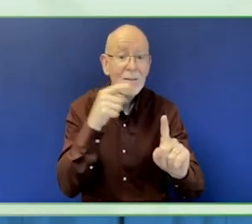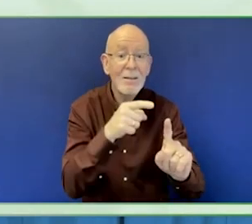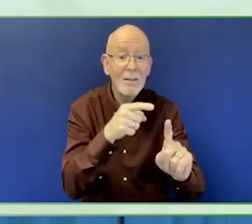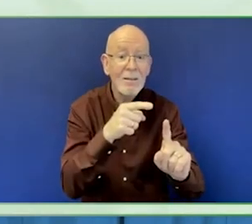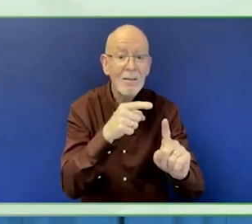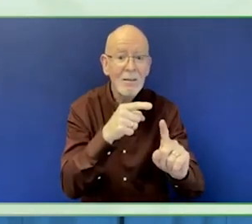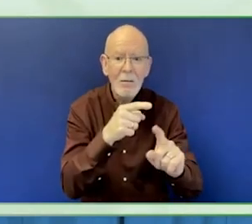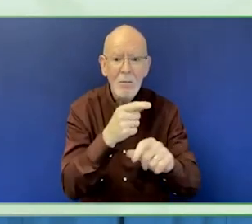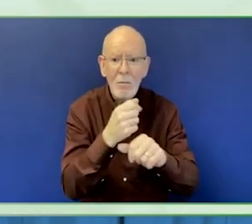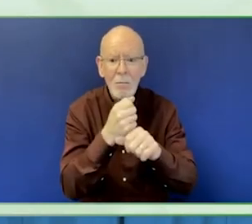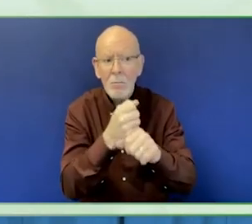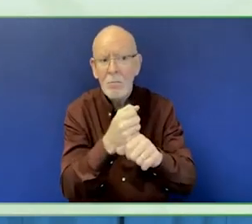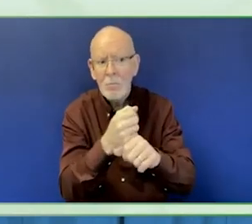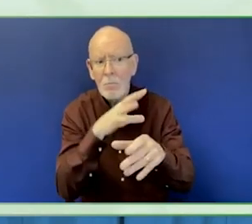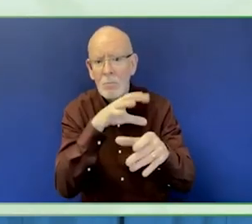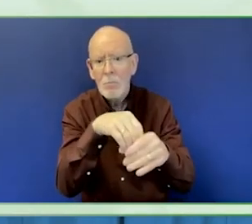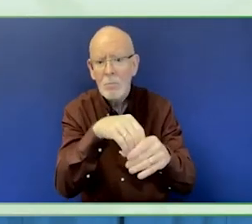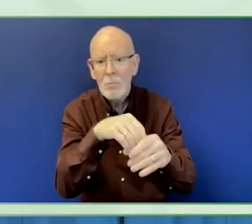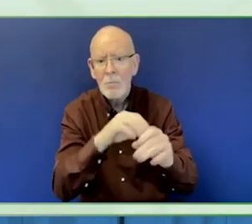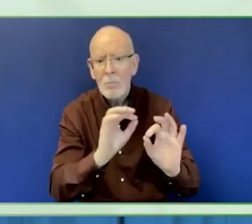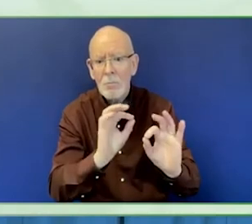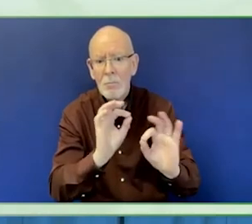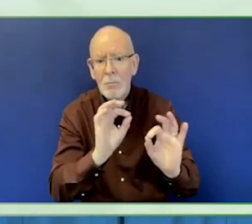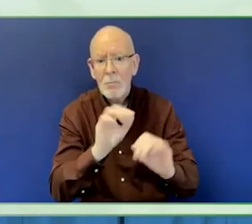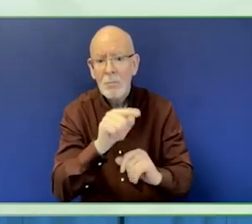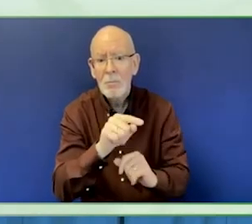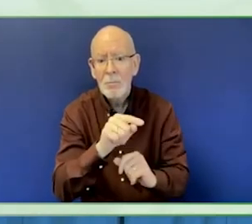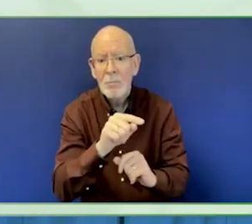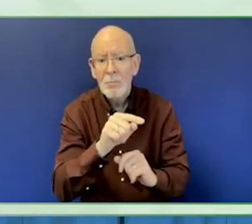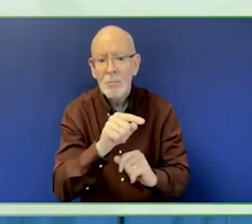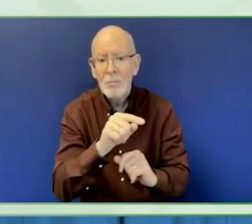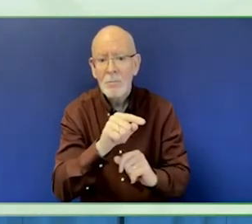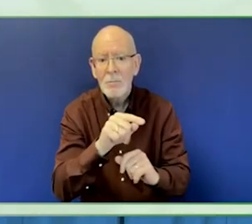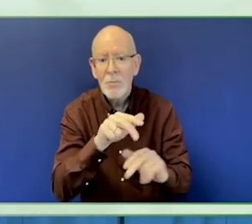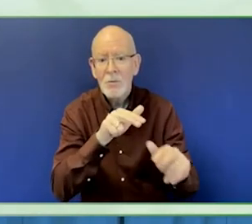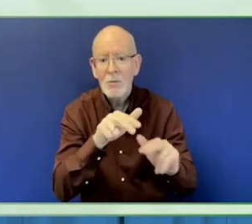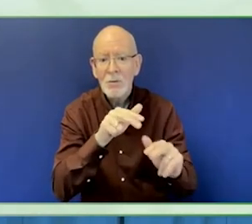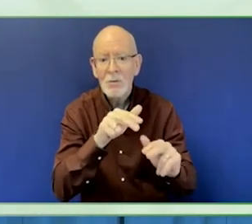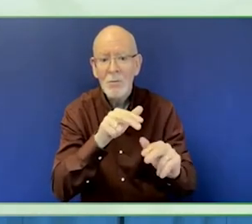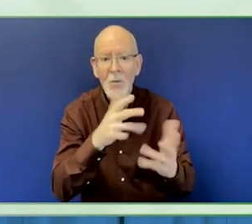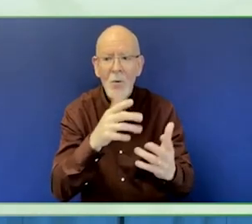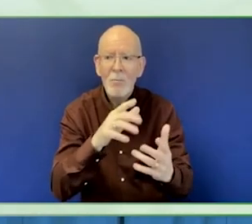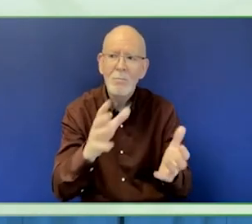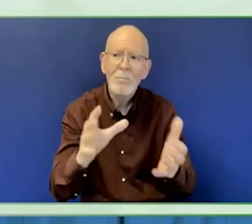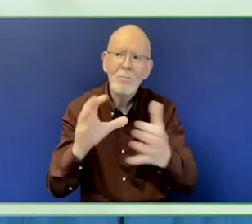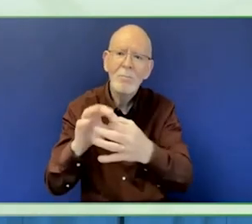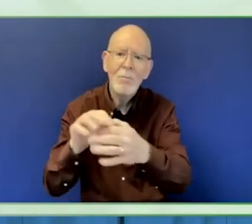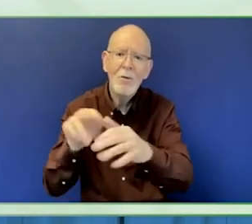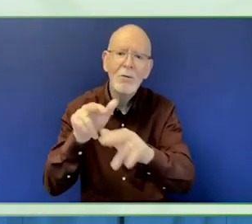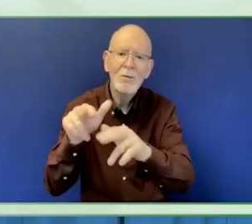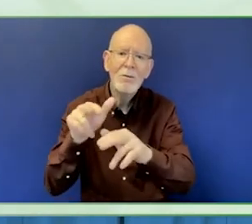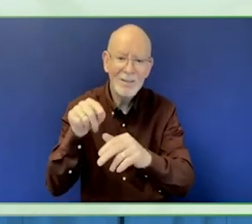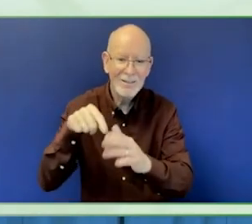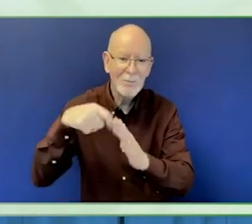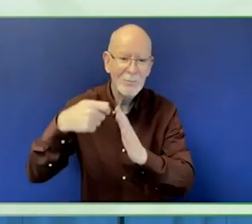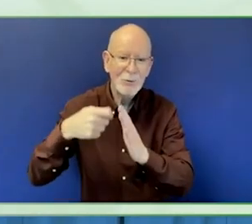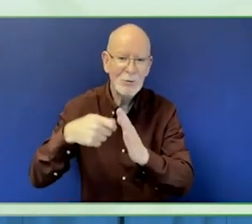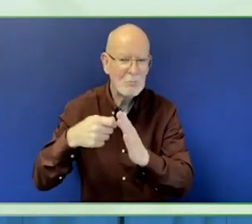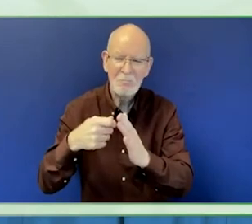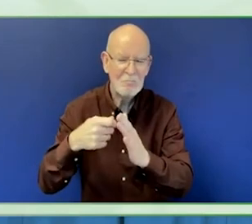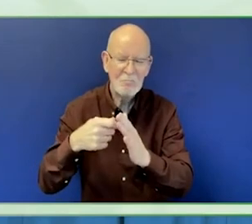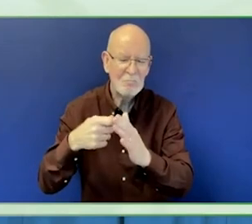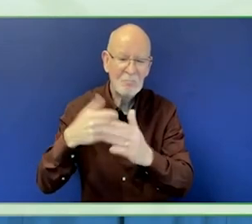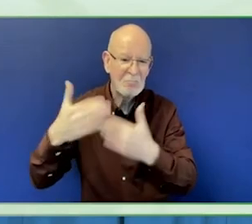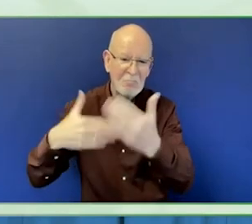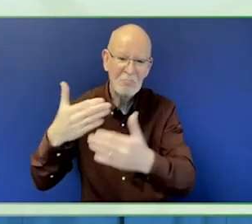little chance that we will approve the project for grant receiving.